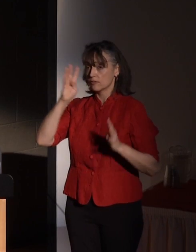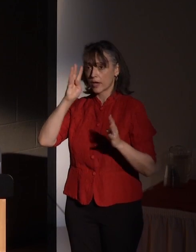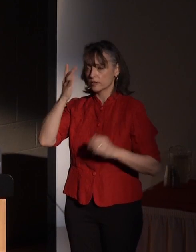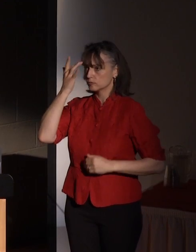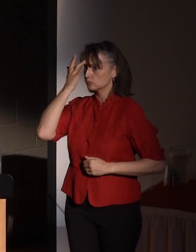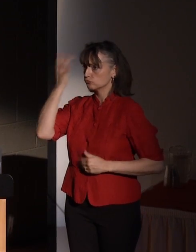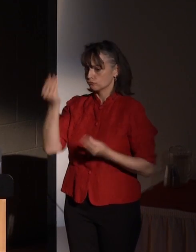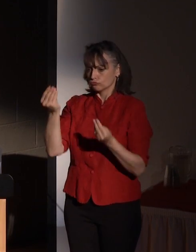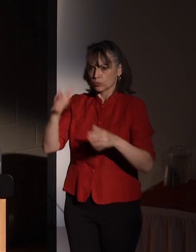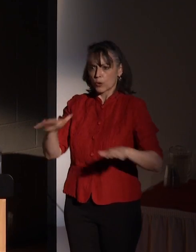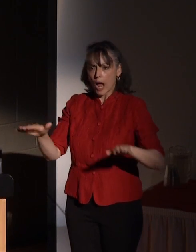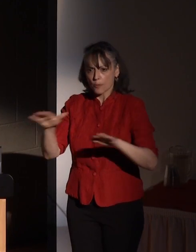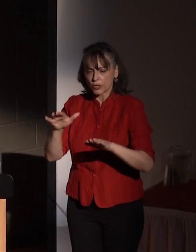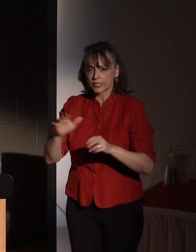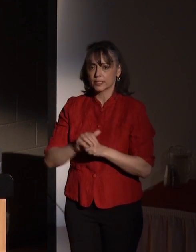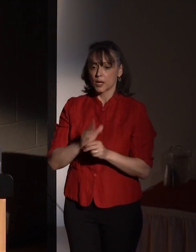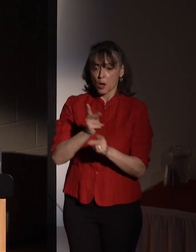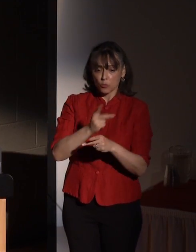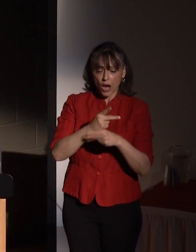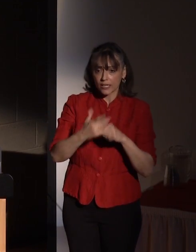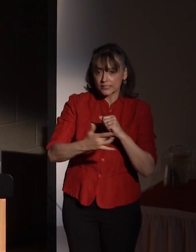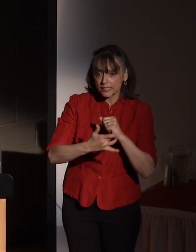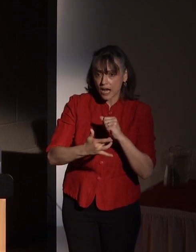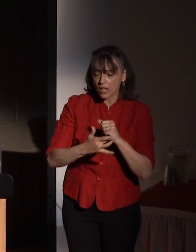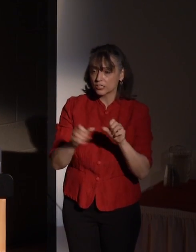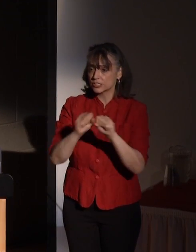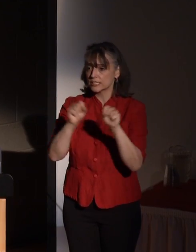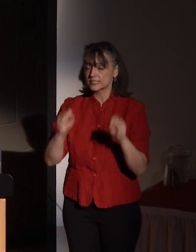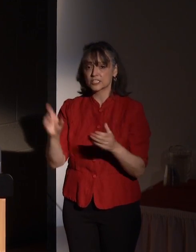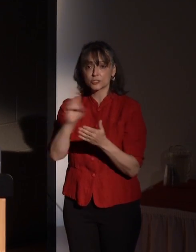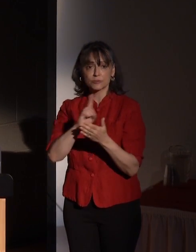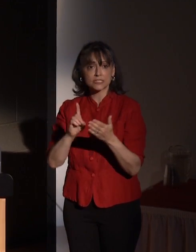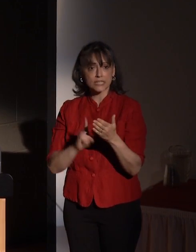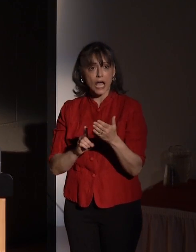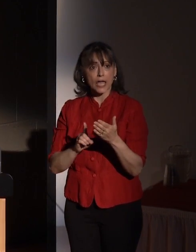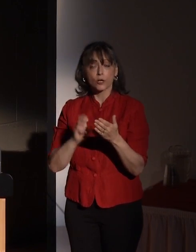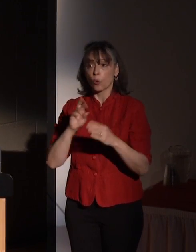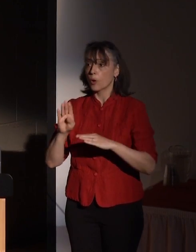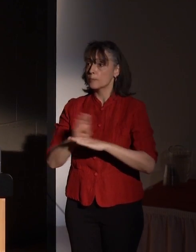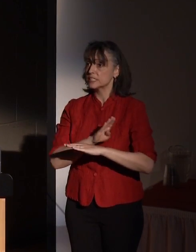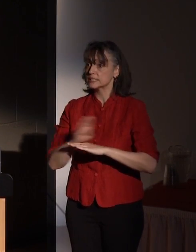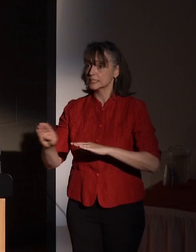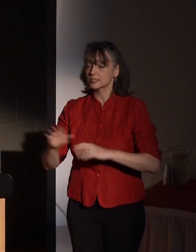property, products, technologies, systems, designs or businesses.